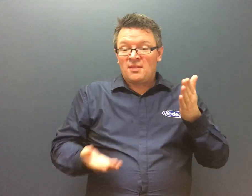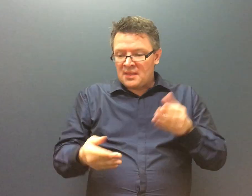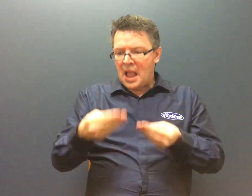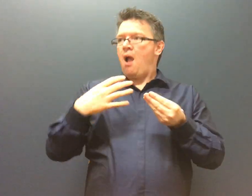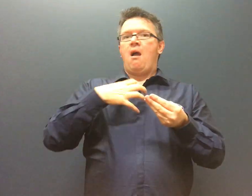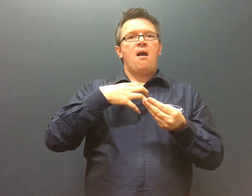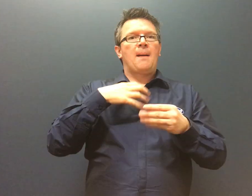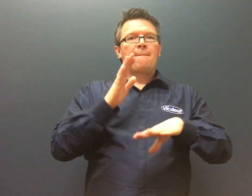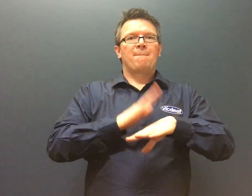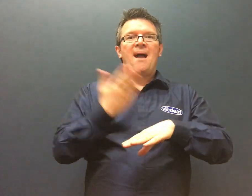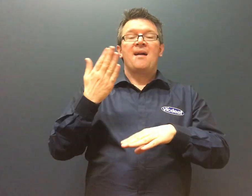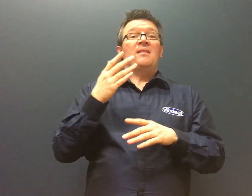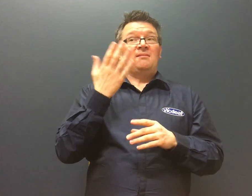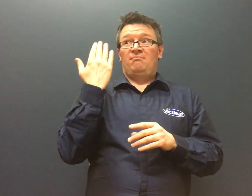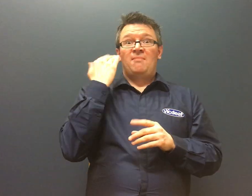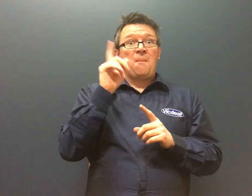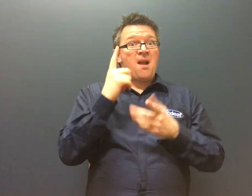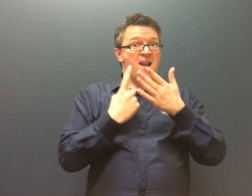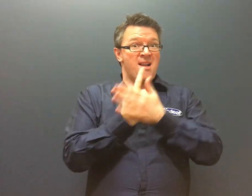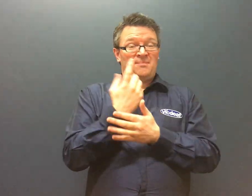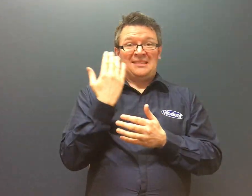It might not be till afterwards we see a note left under the door that we find out someone was visiting.